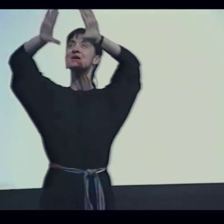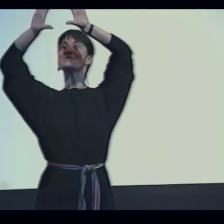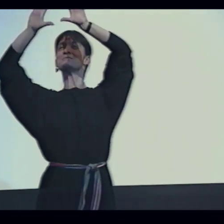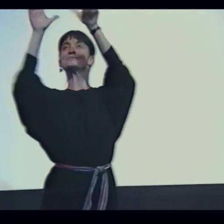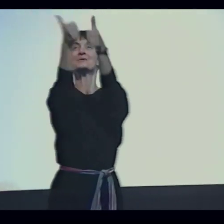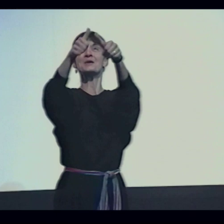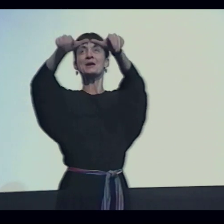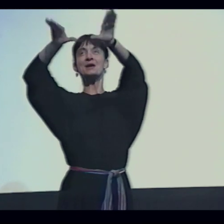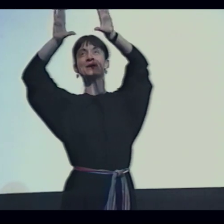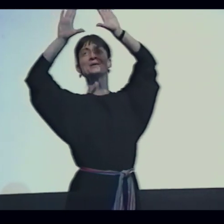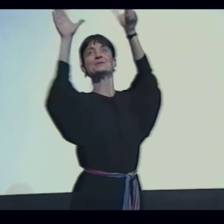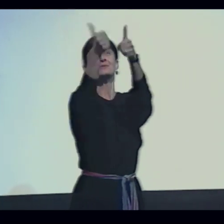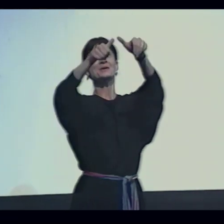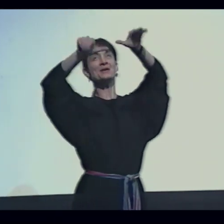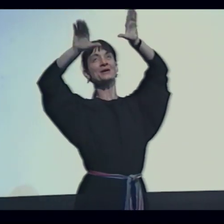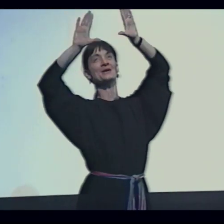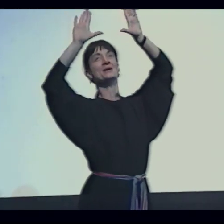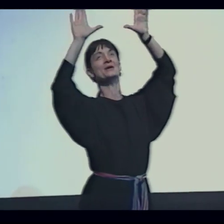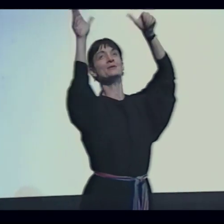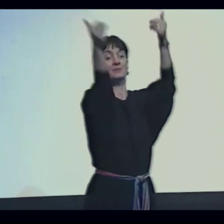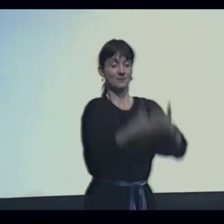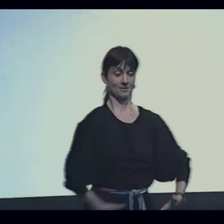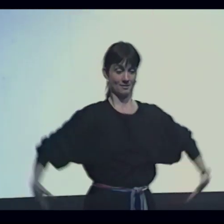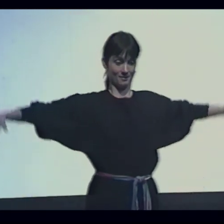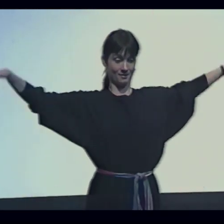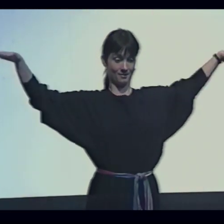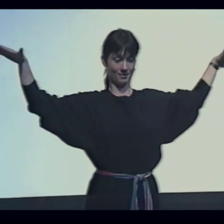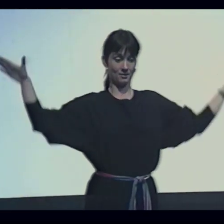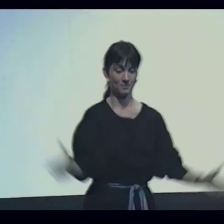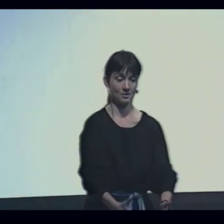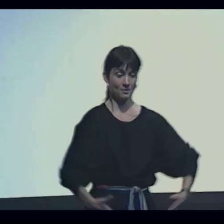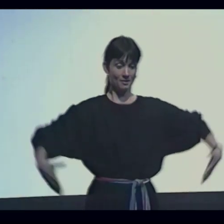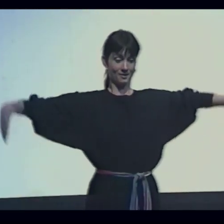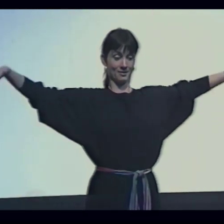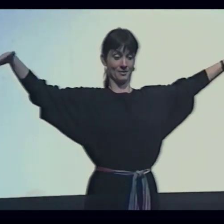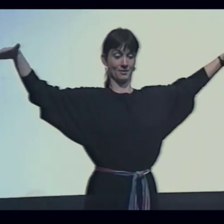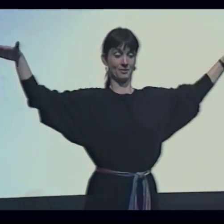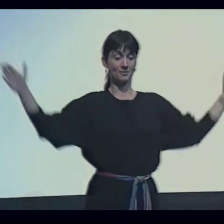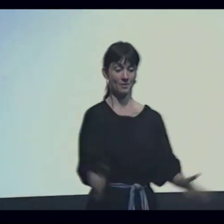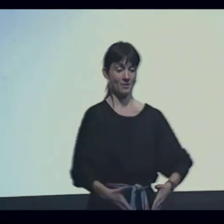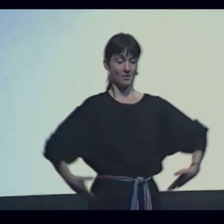A majestic swan flies through the air, swoops down